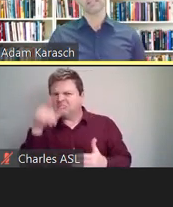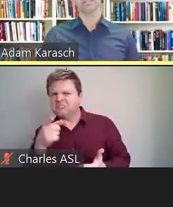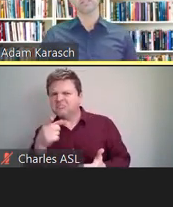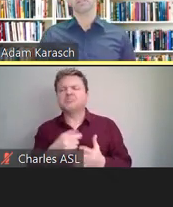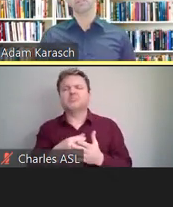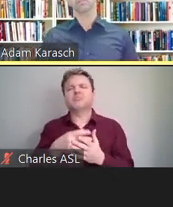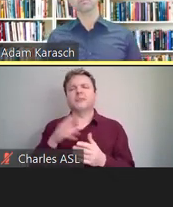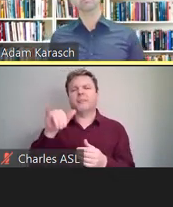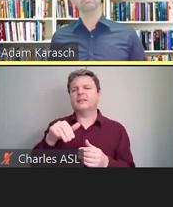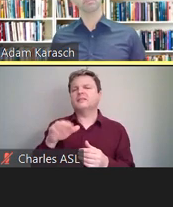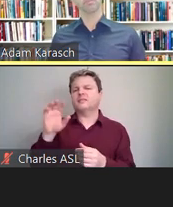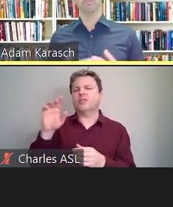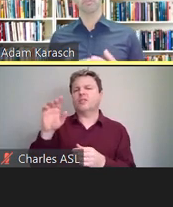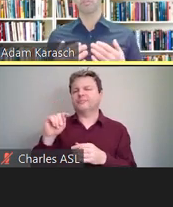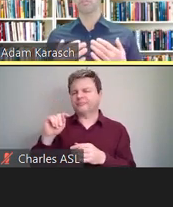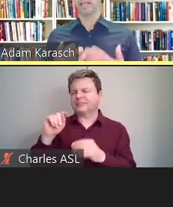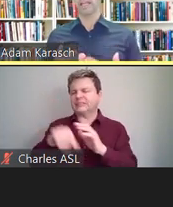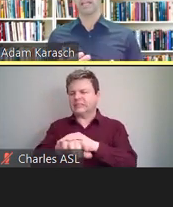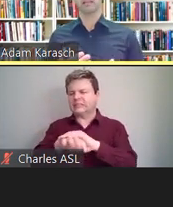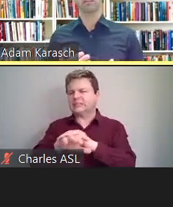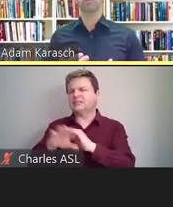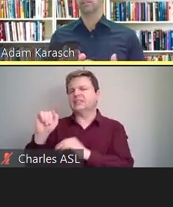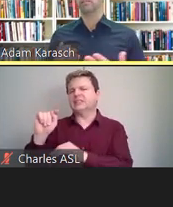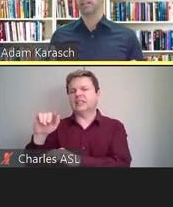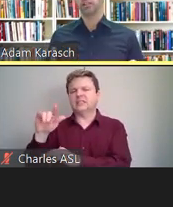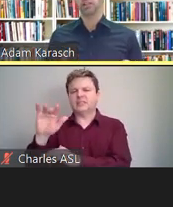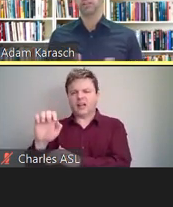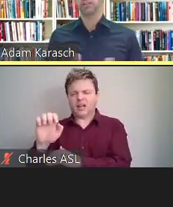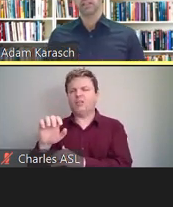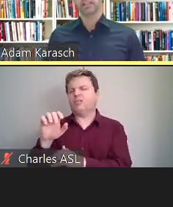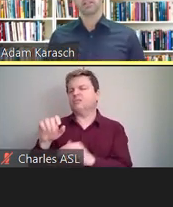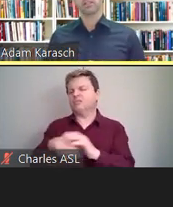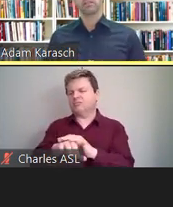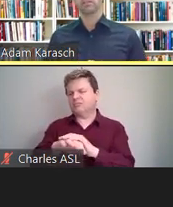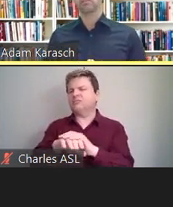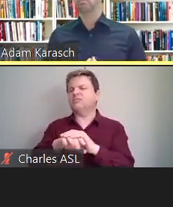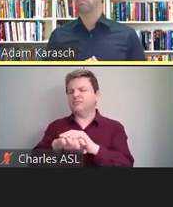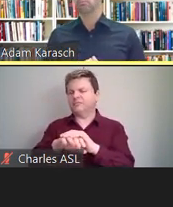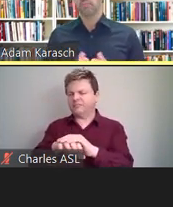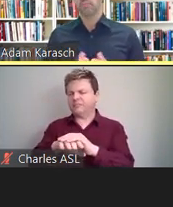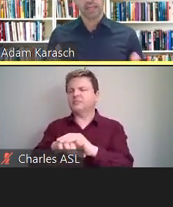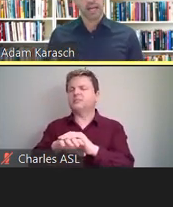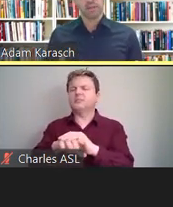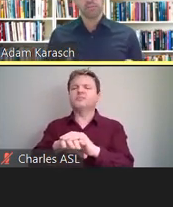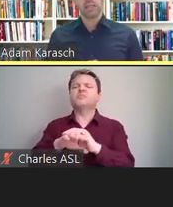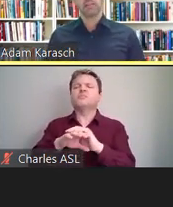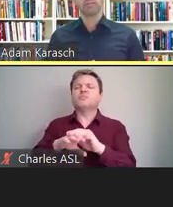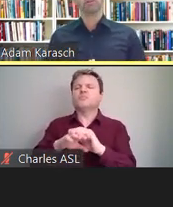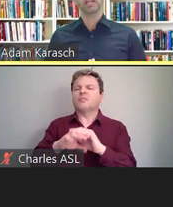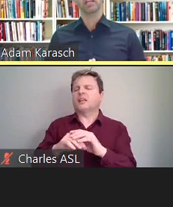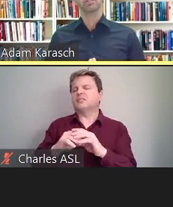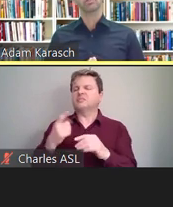So this refers to signing using touch. It's a common means of communication used